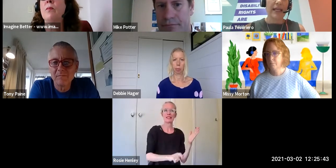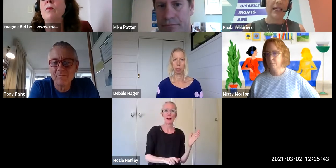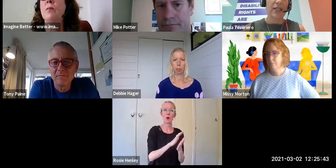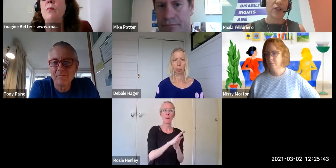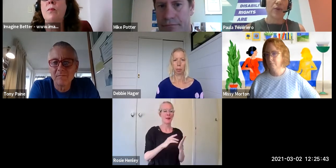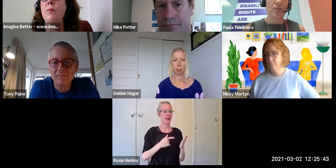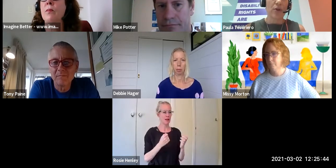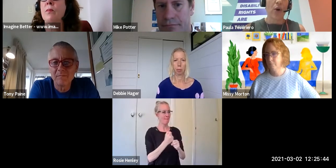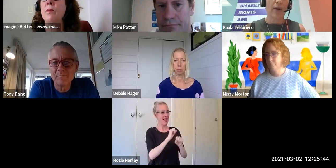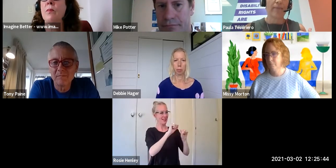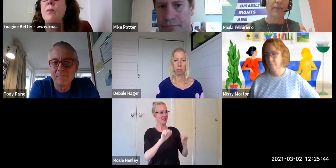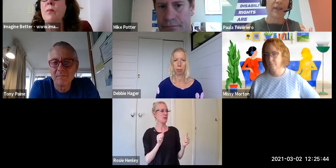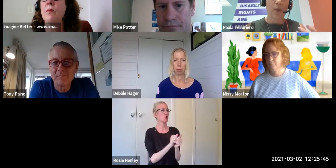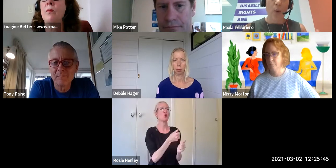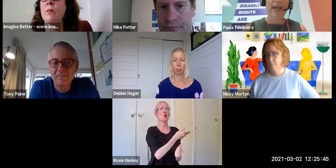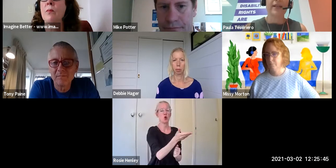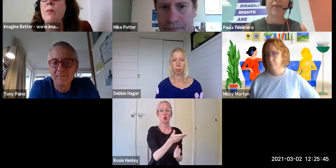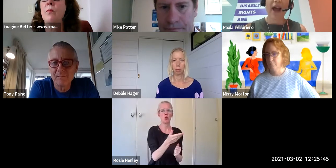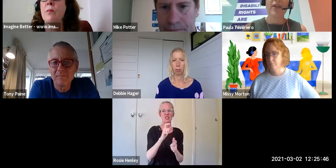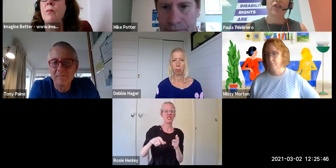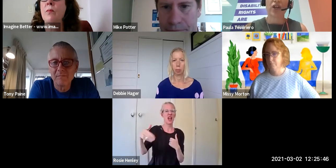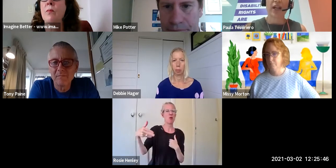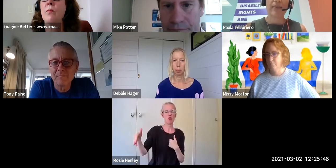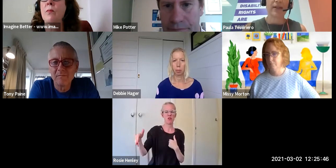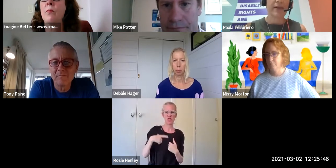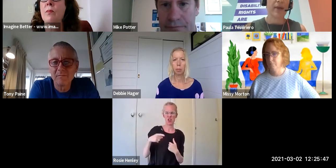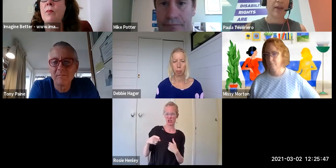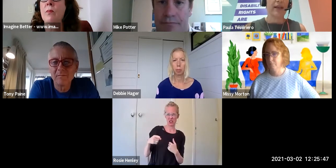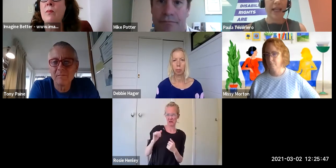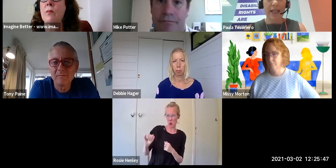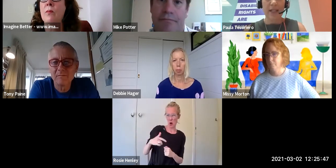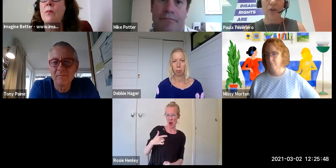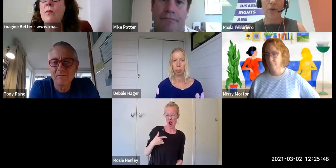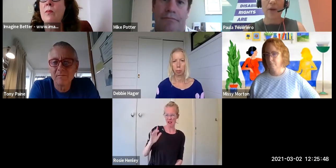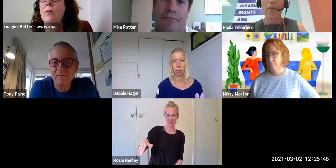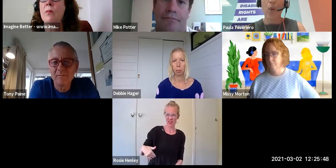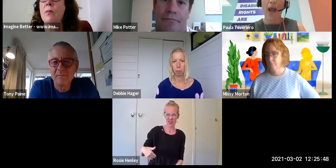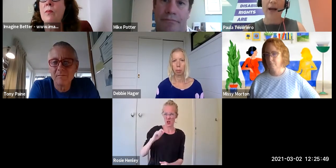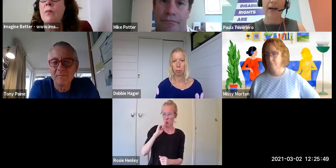need to be growing this awareness of how that structural ableism leads to poor outcomes.